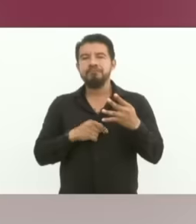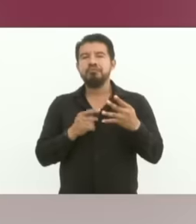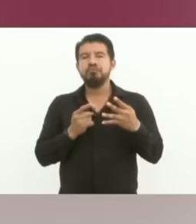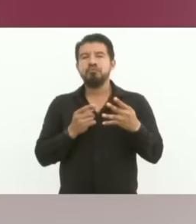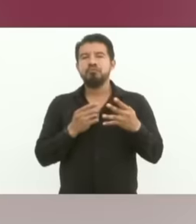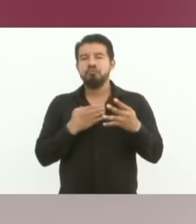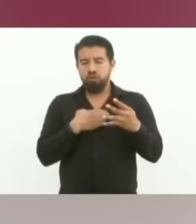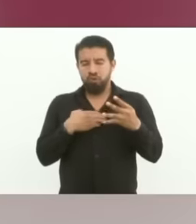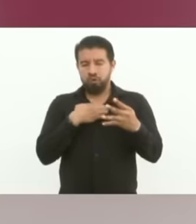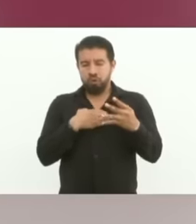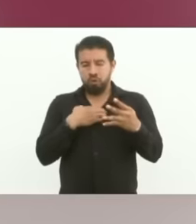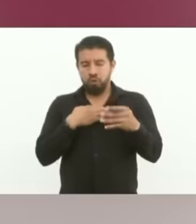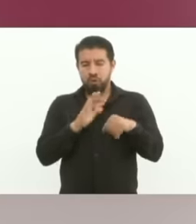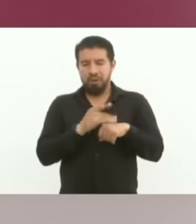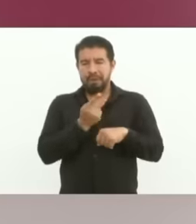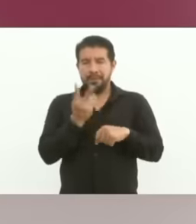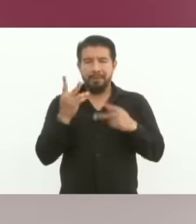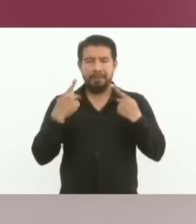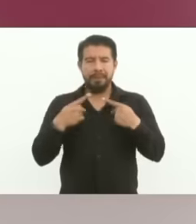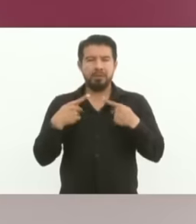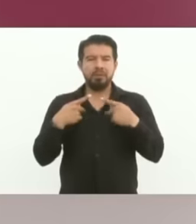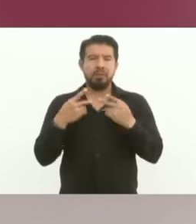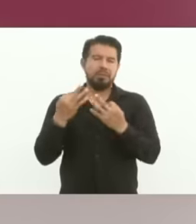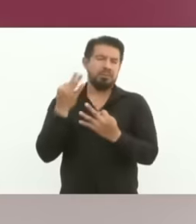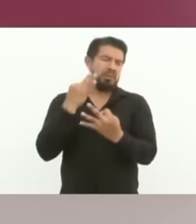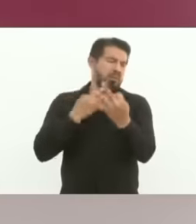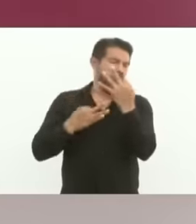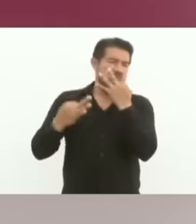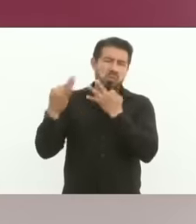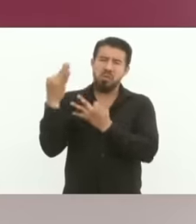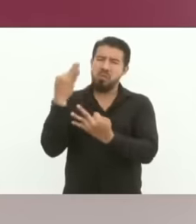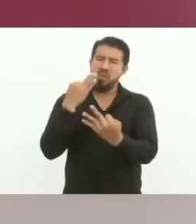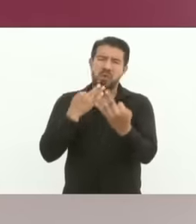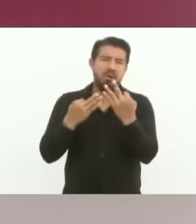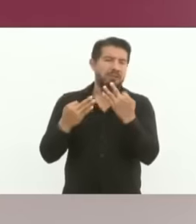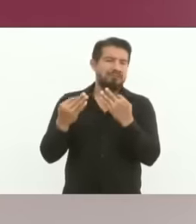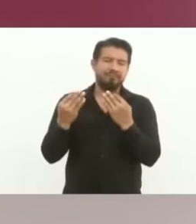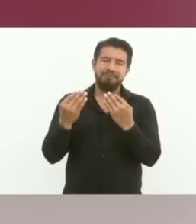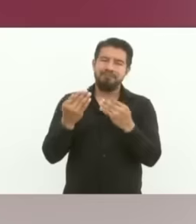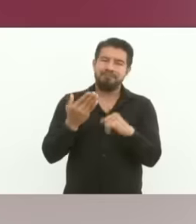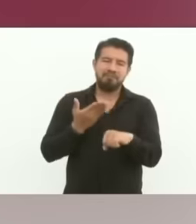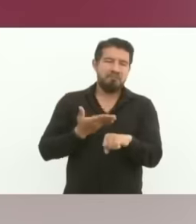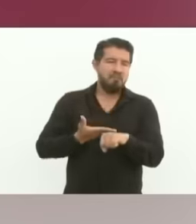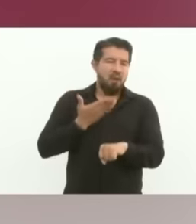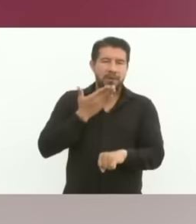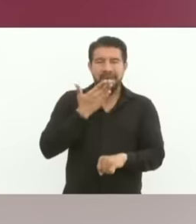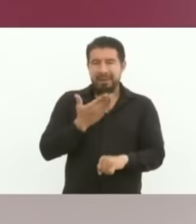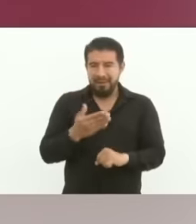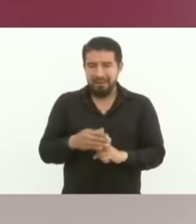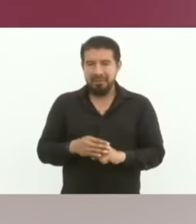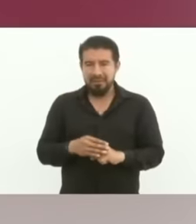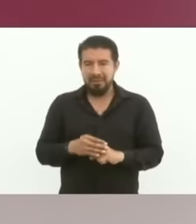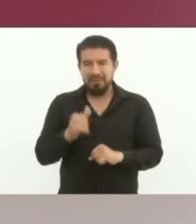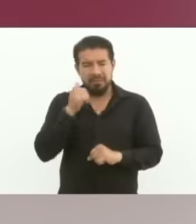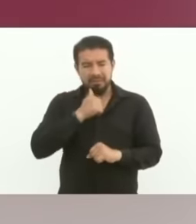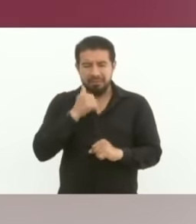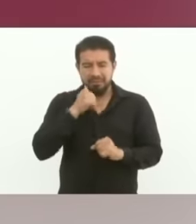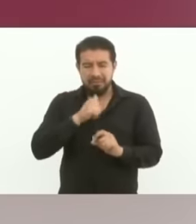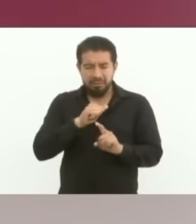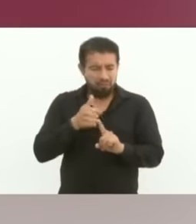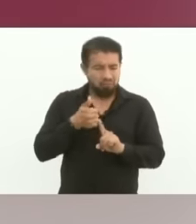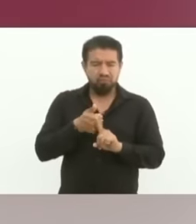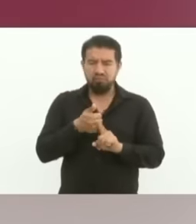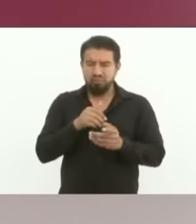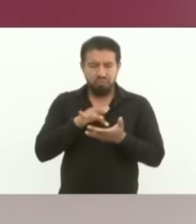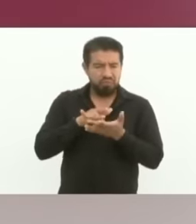the people behaved very well the people of Mexico were always supporting us endorsements today